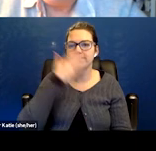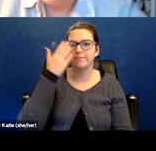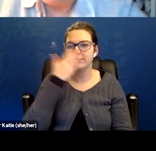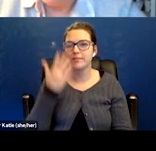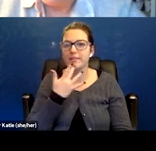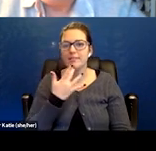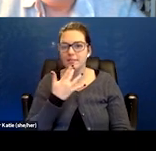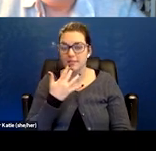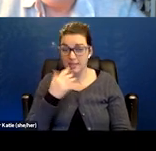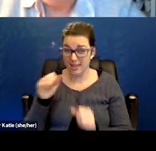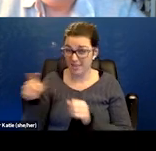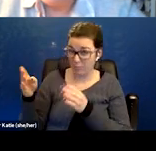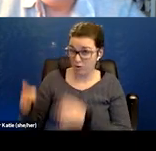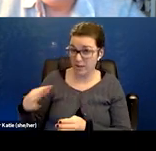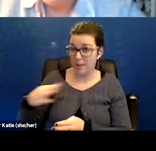for Social Security Disability benefits?